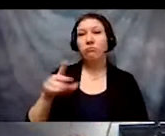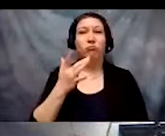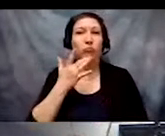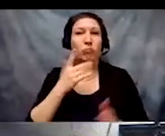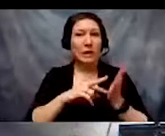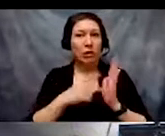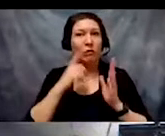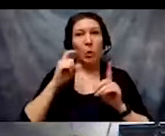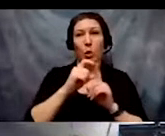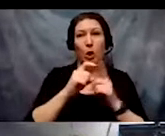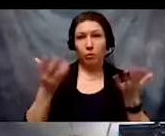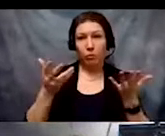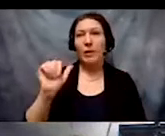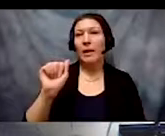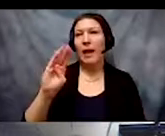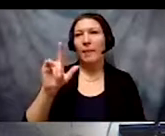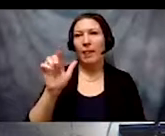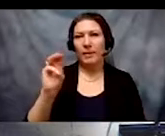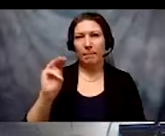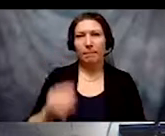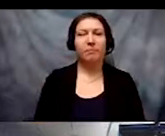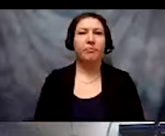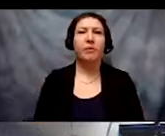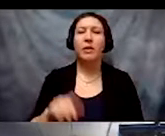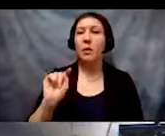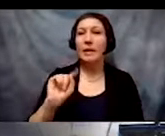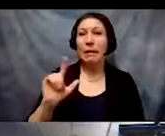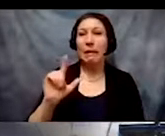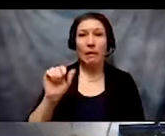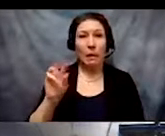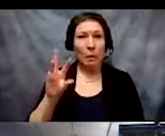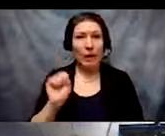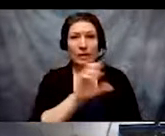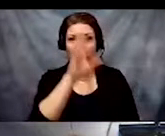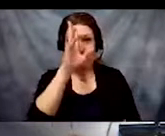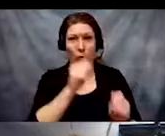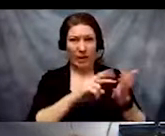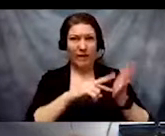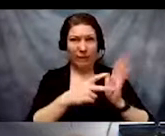of ableism. TL Lewis's definition is "ableism